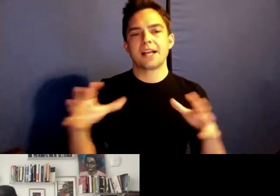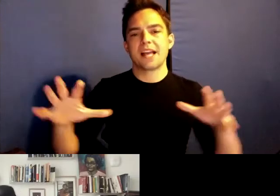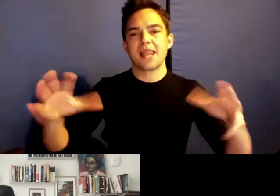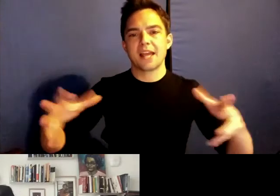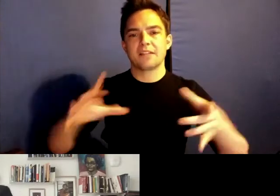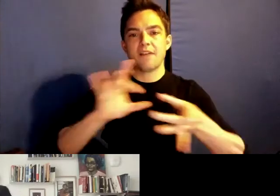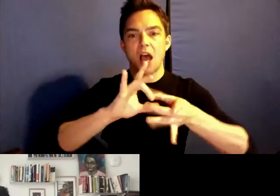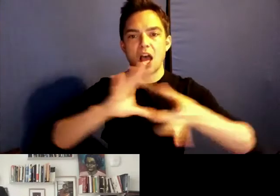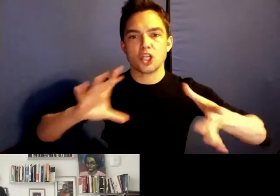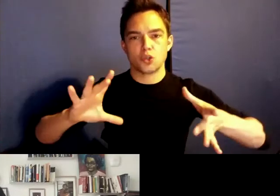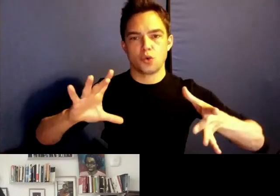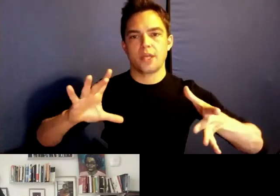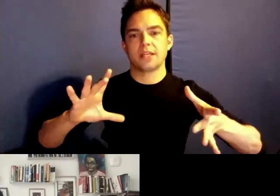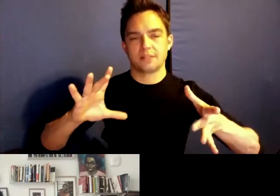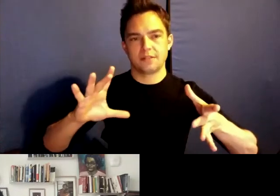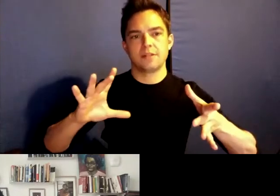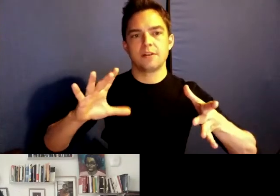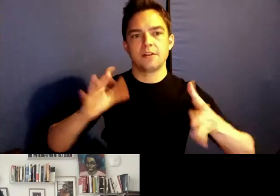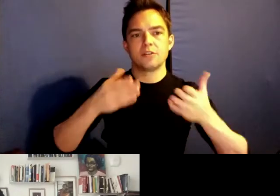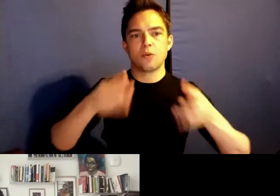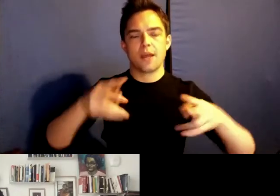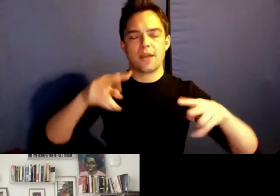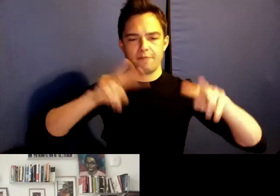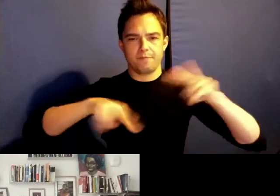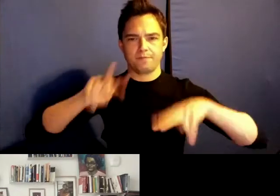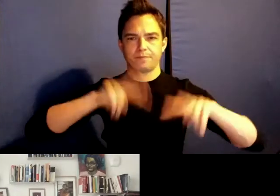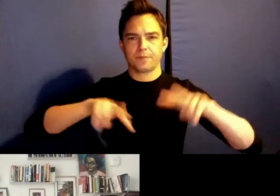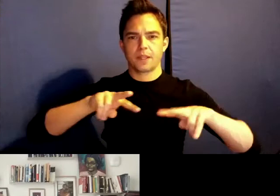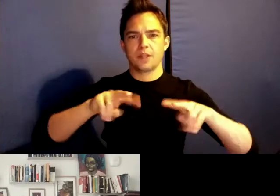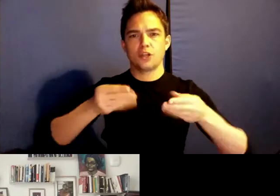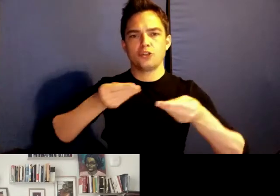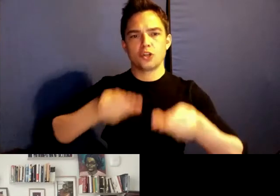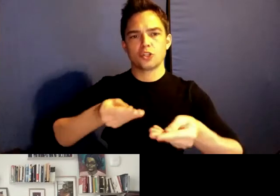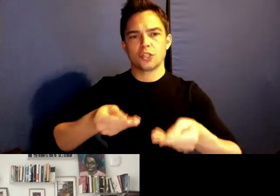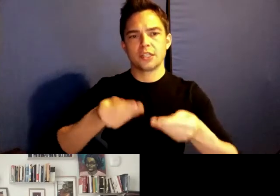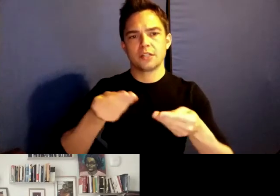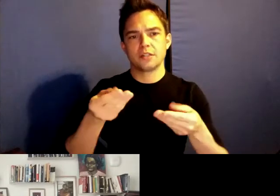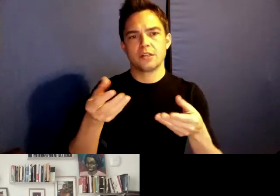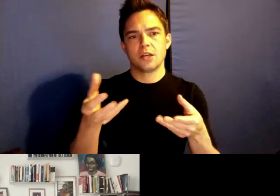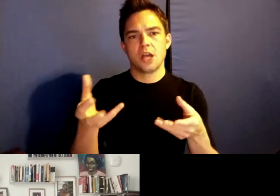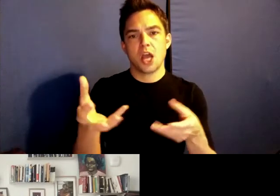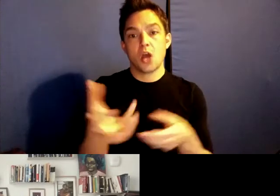of nurturing or holding is the center of the experience.